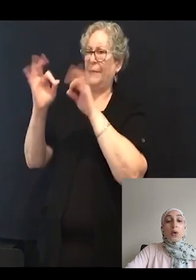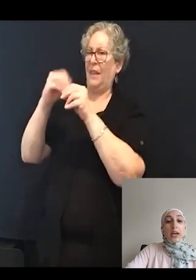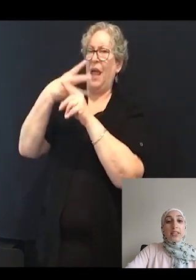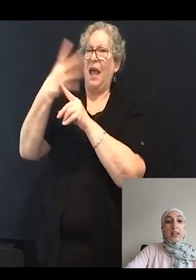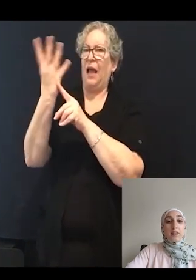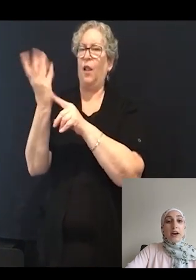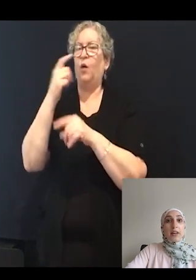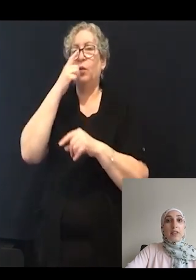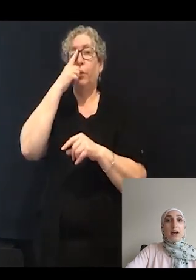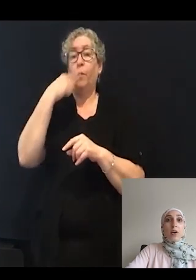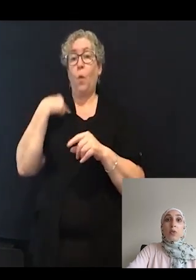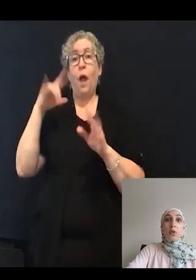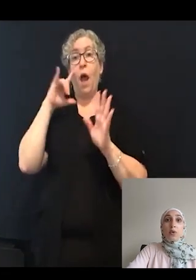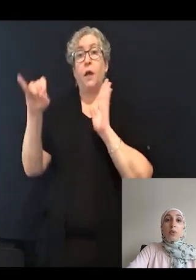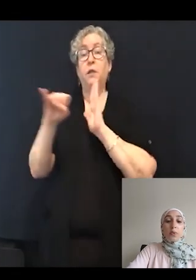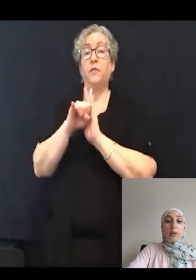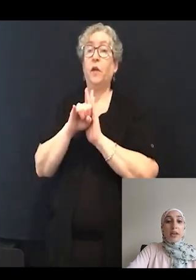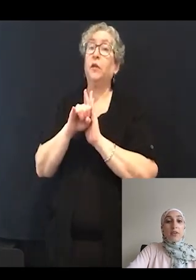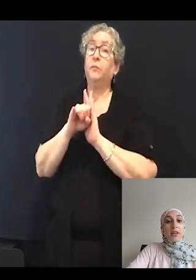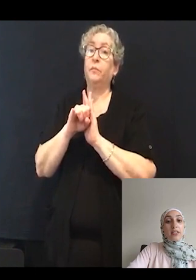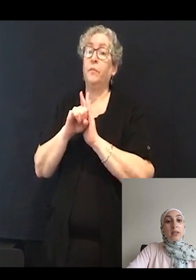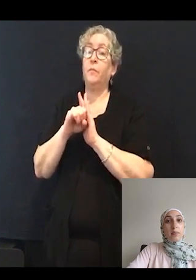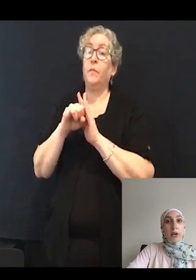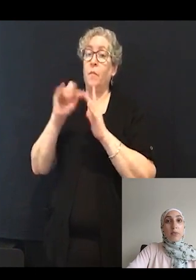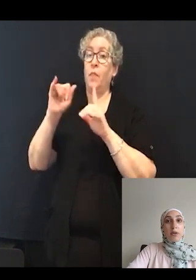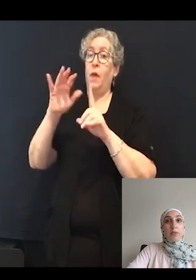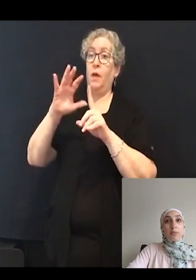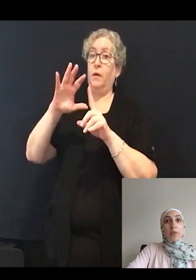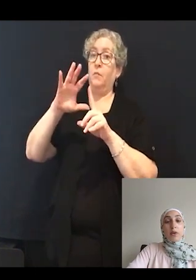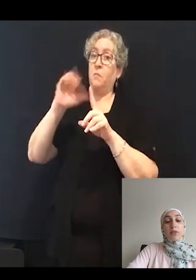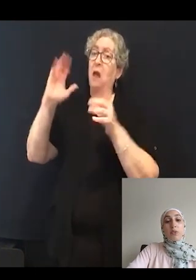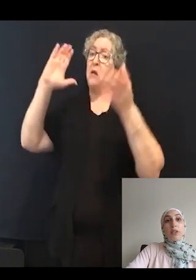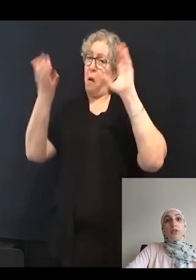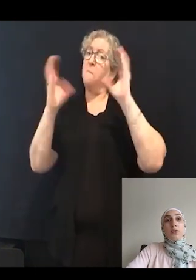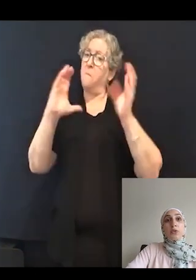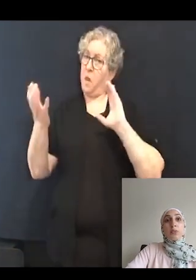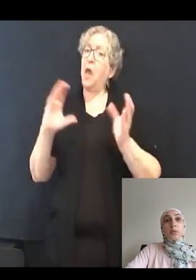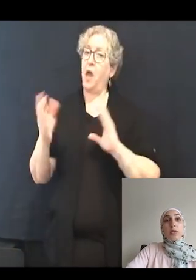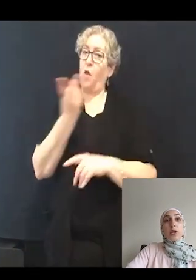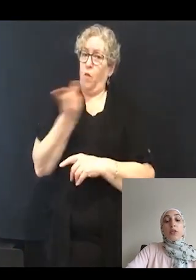We identified that, although the ribbon area is comparable between the two groups,